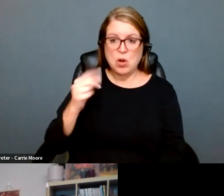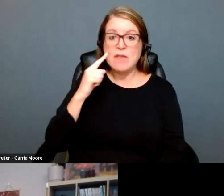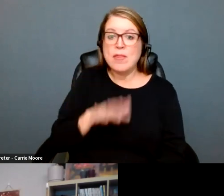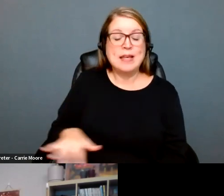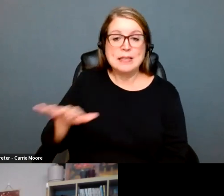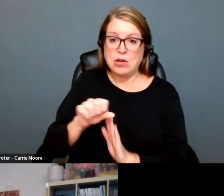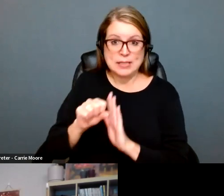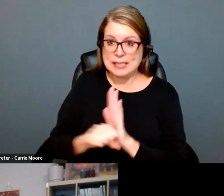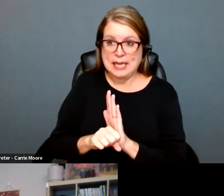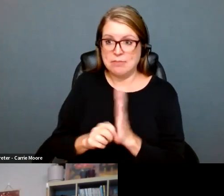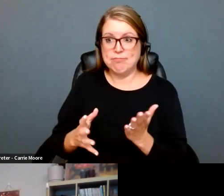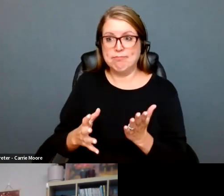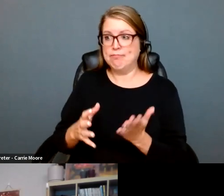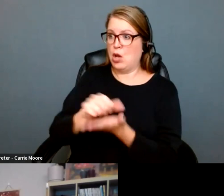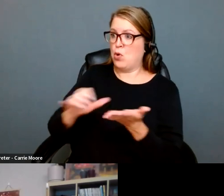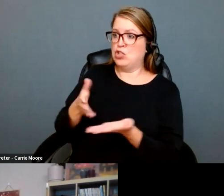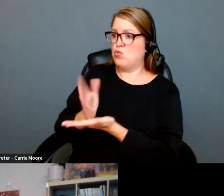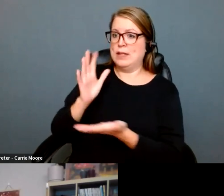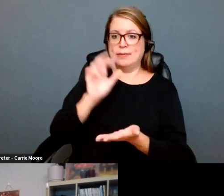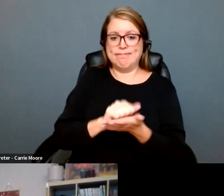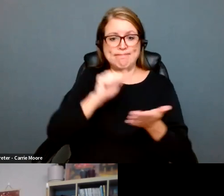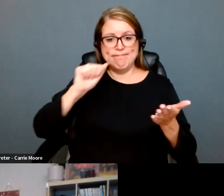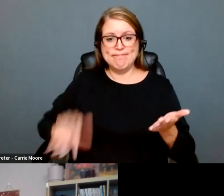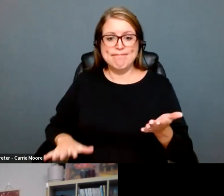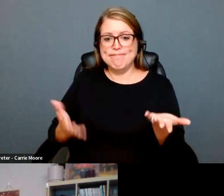able to provide abortions in the state. So abortions